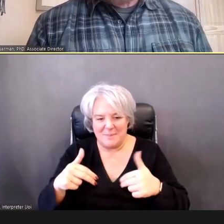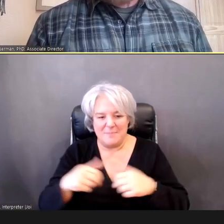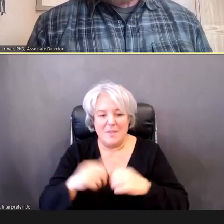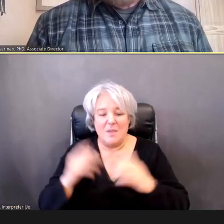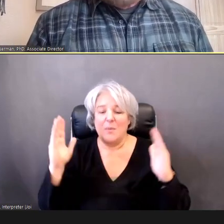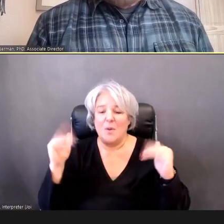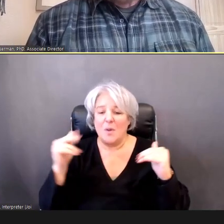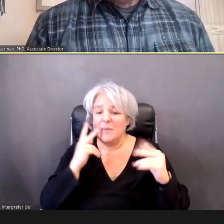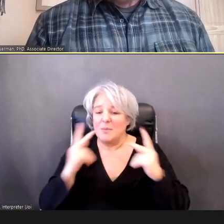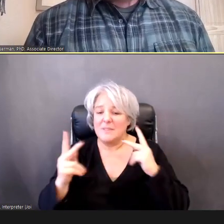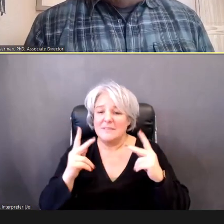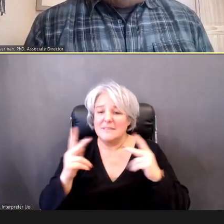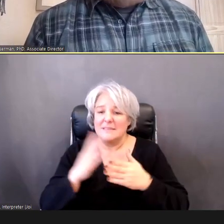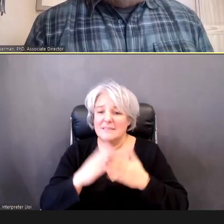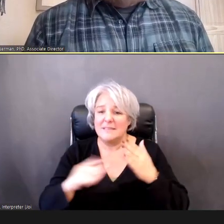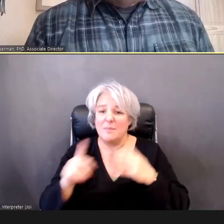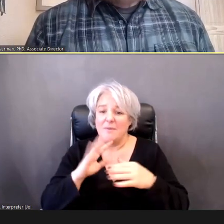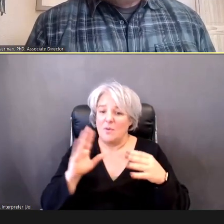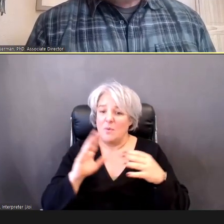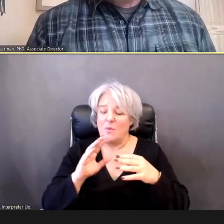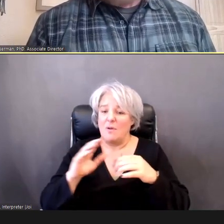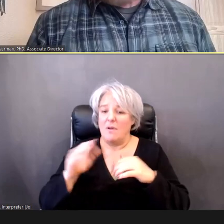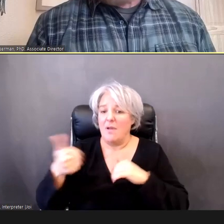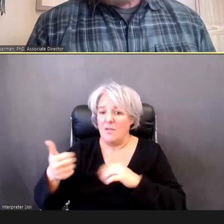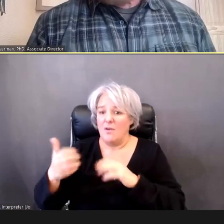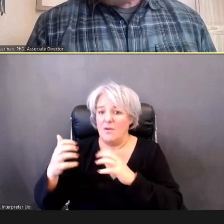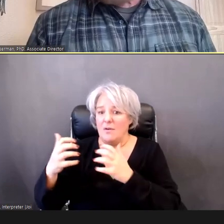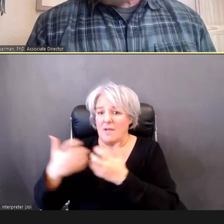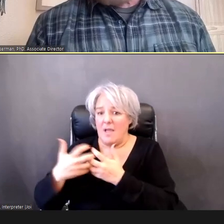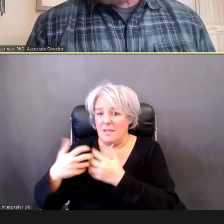week, February 27th.